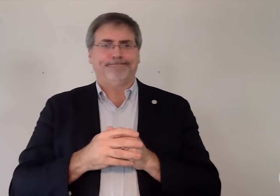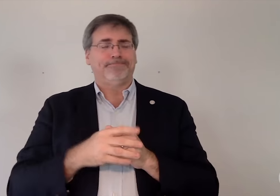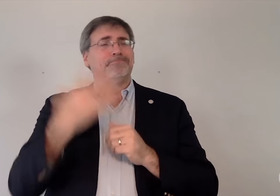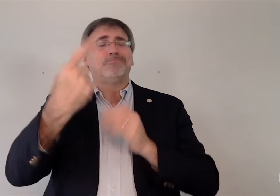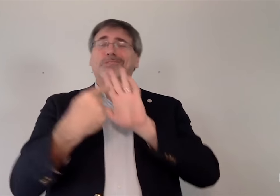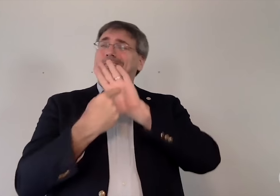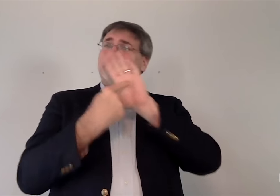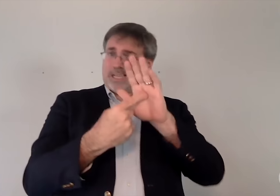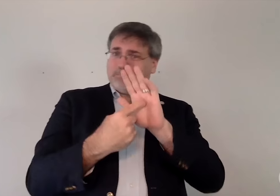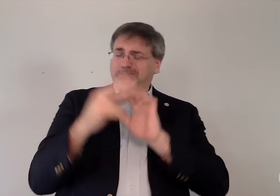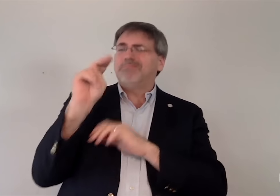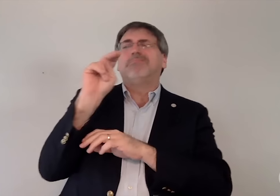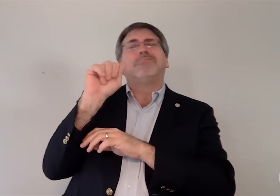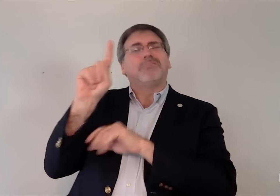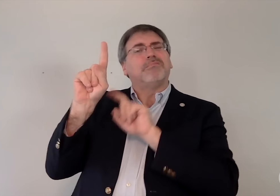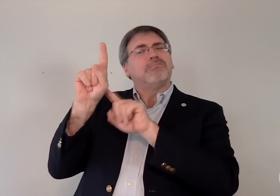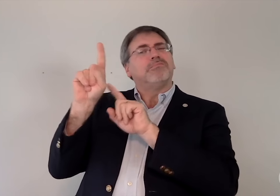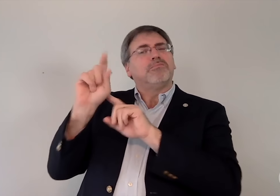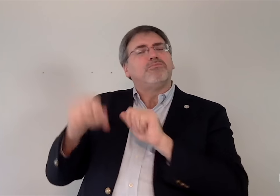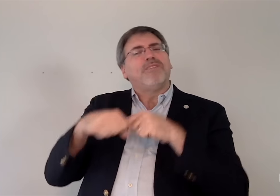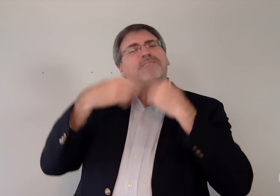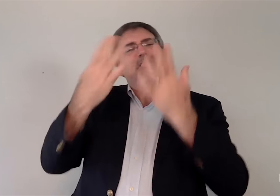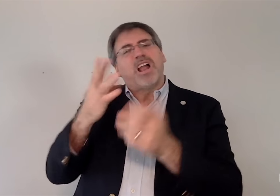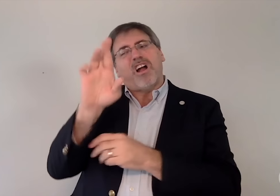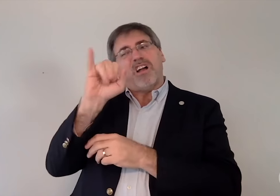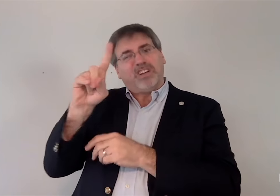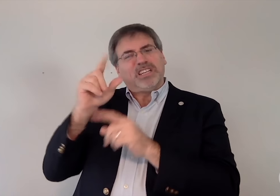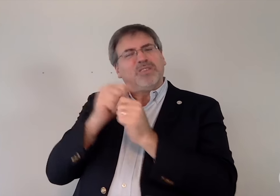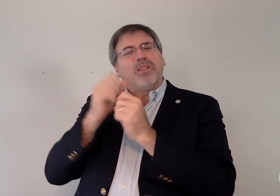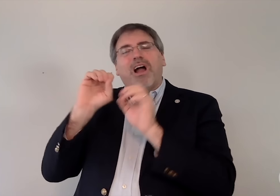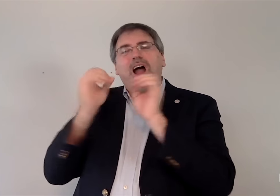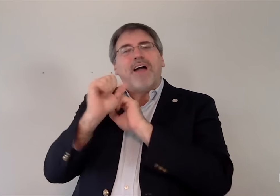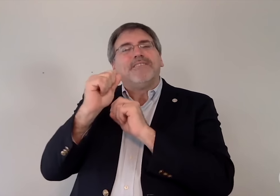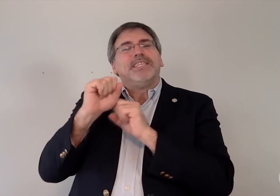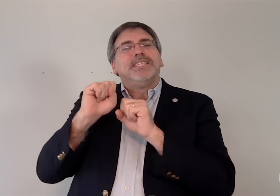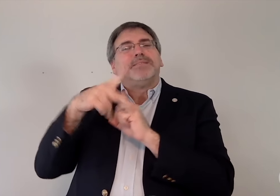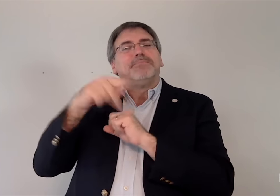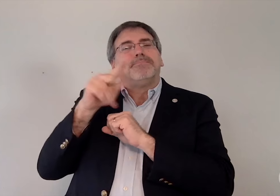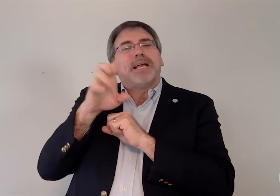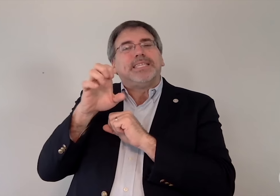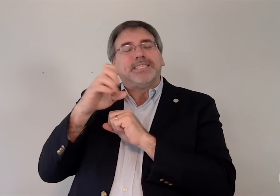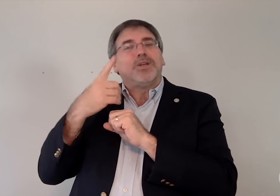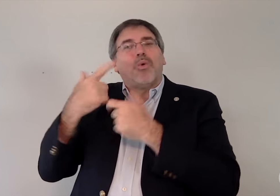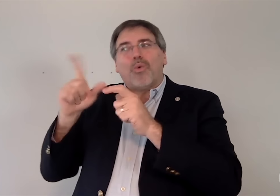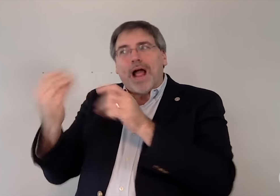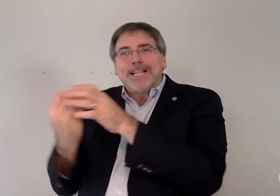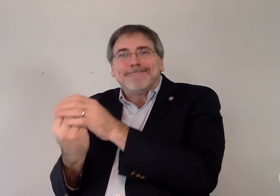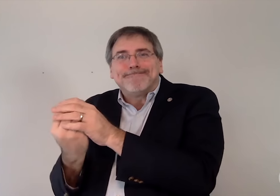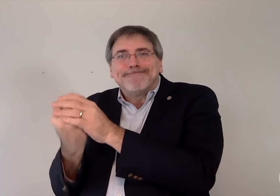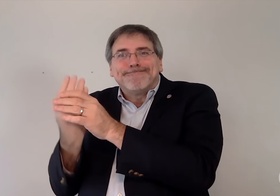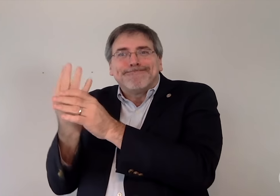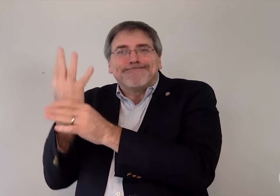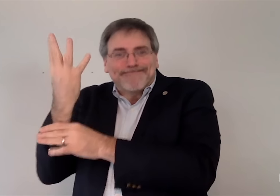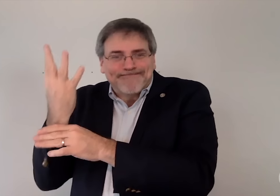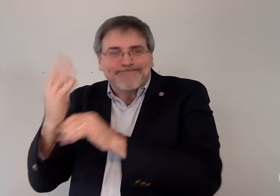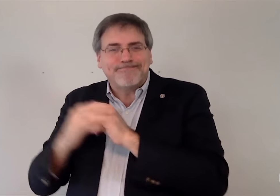For instance, the NAD provided RID with office space during its inception